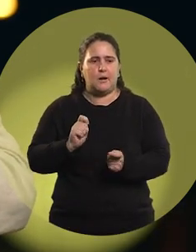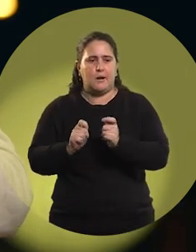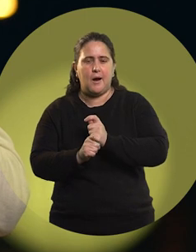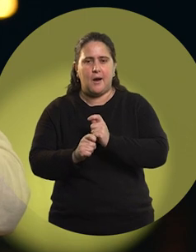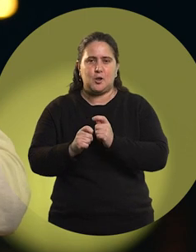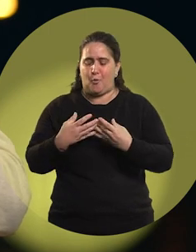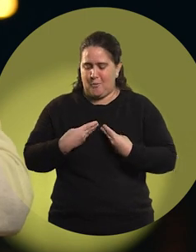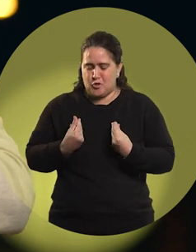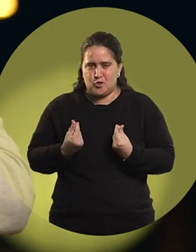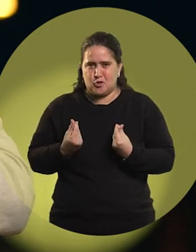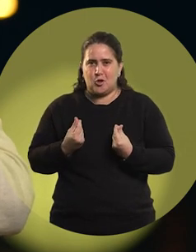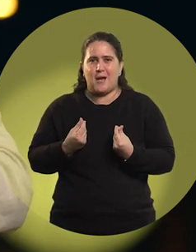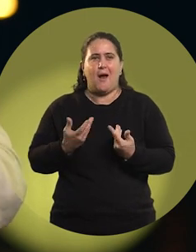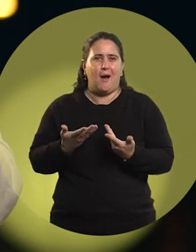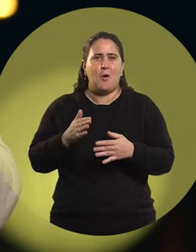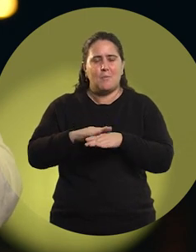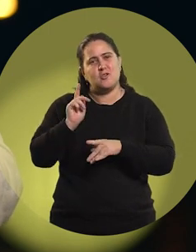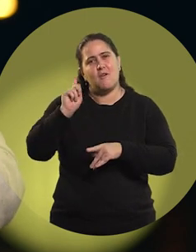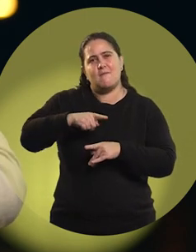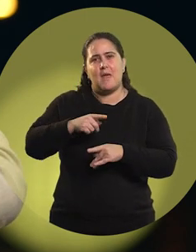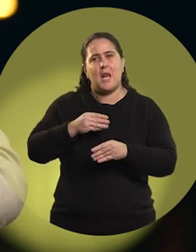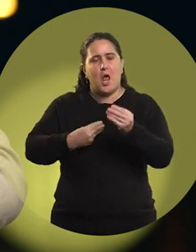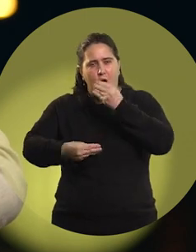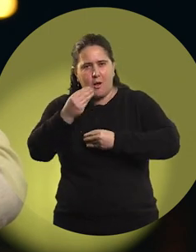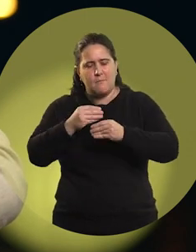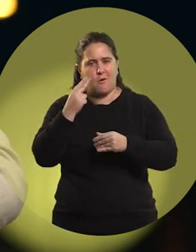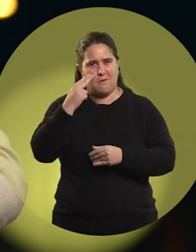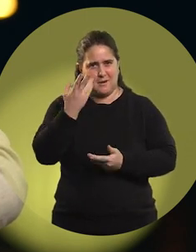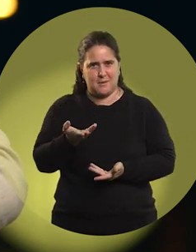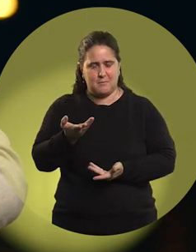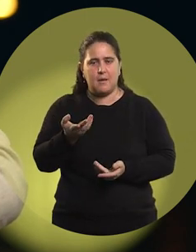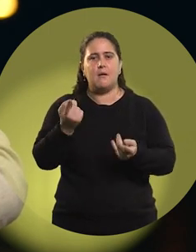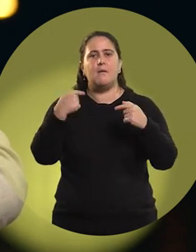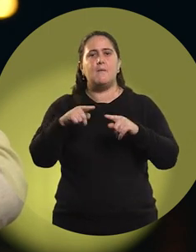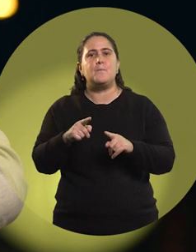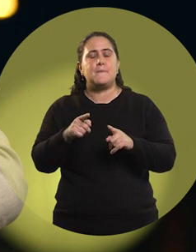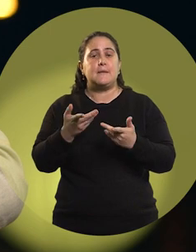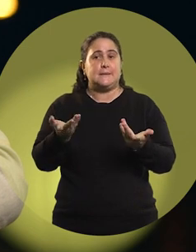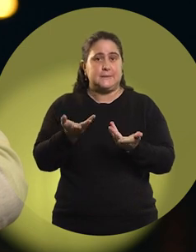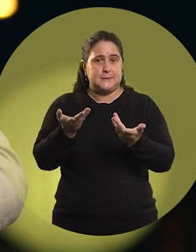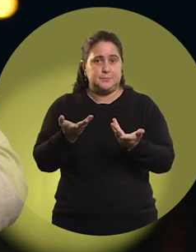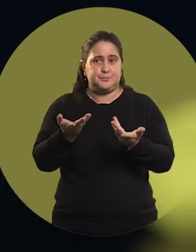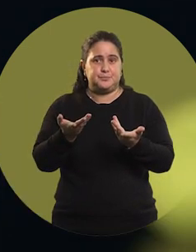and all these emotions through an eating disorder.